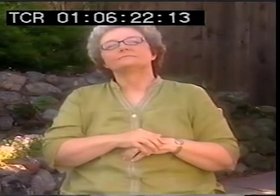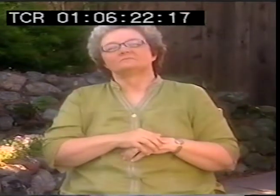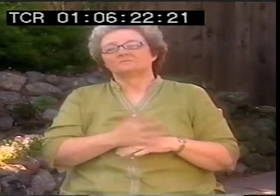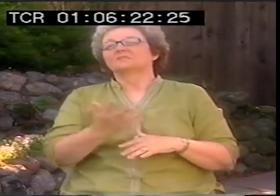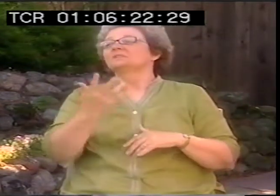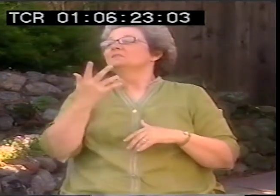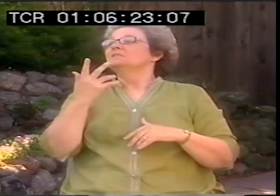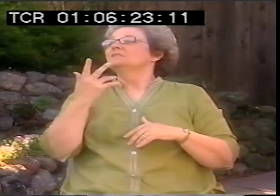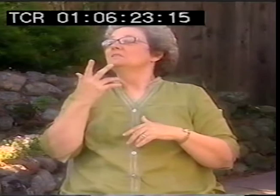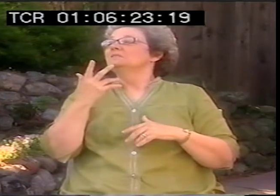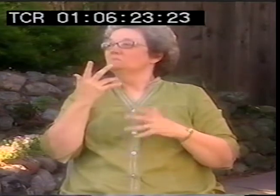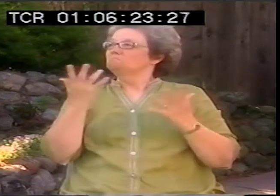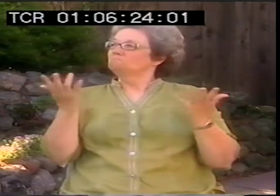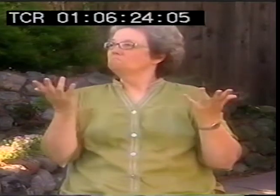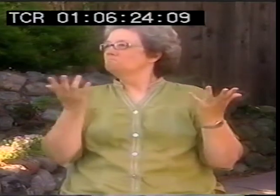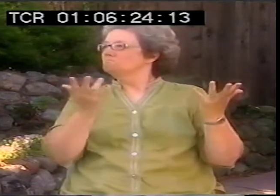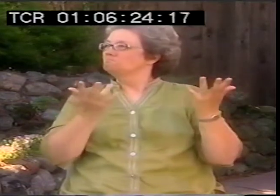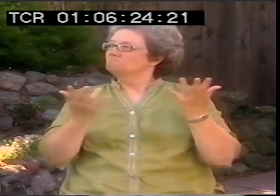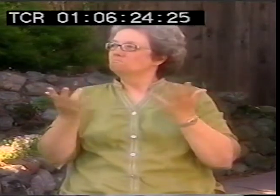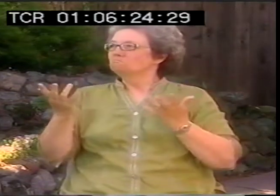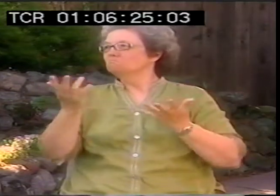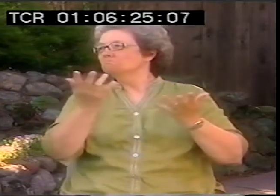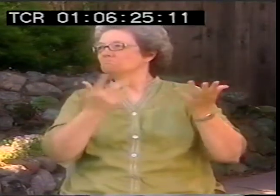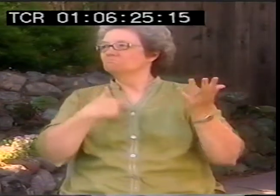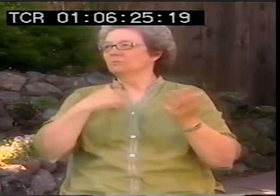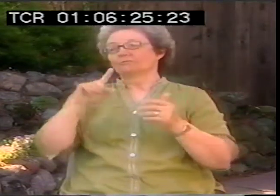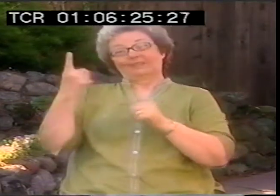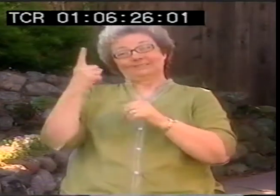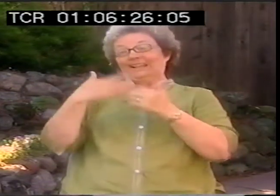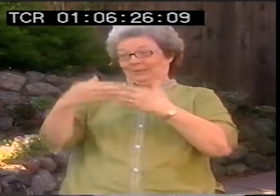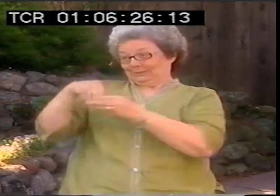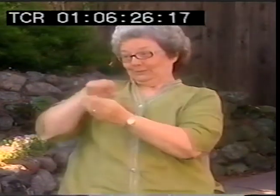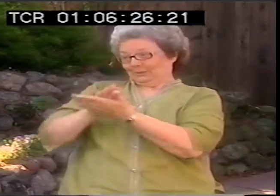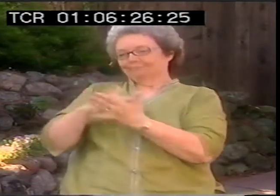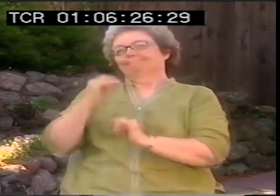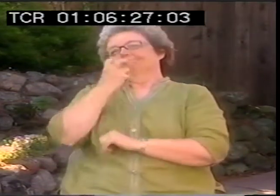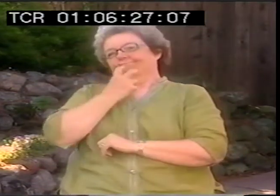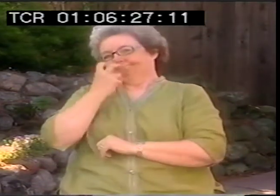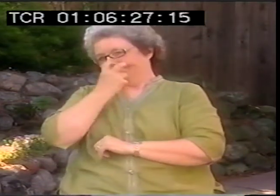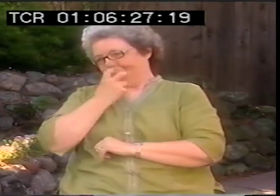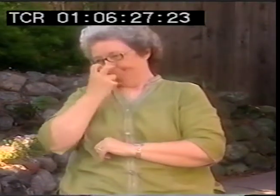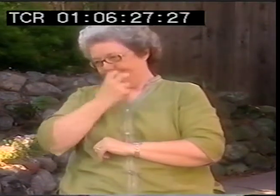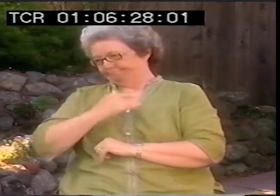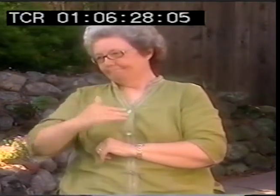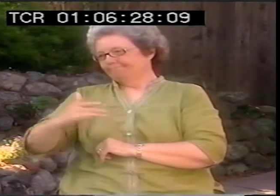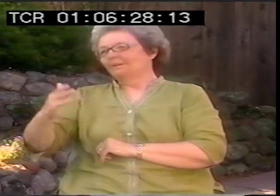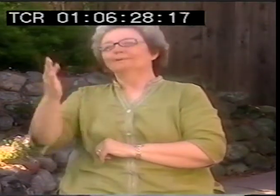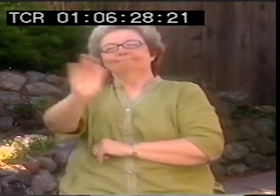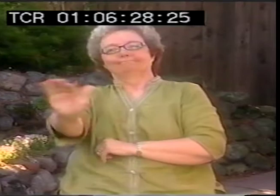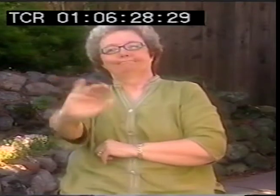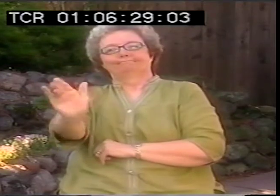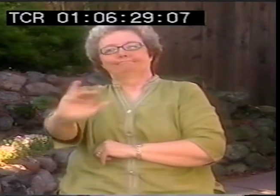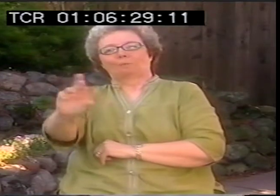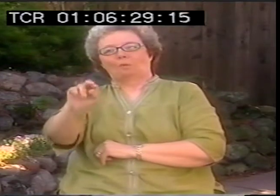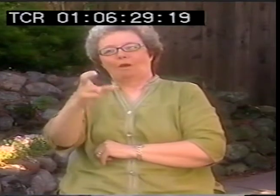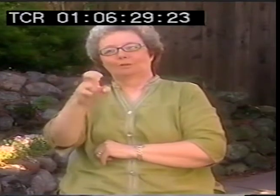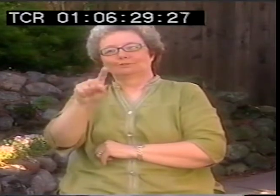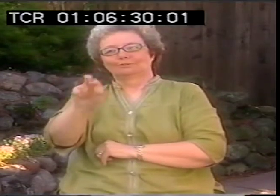all the time, all the way up from K through 12/ now as I said, when I first got into school it was all oral.